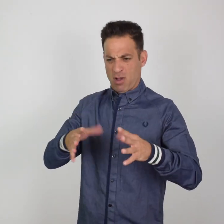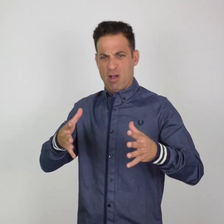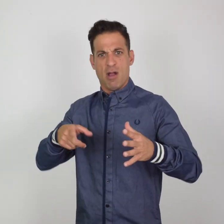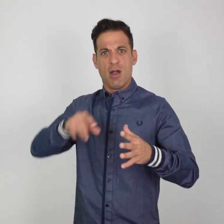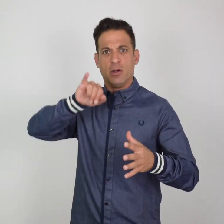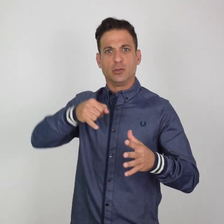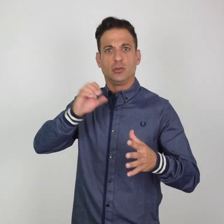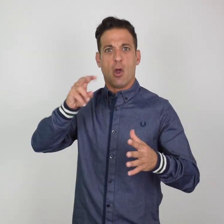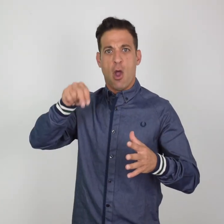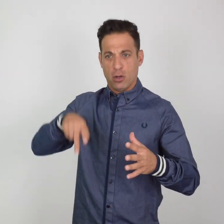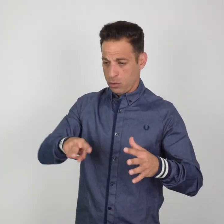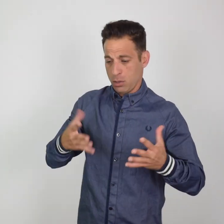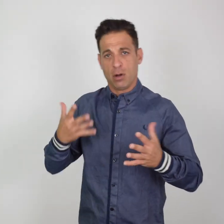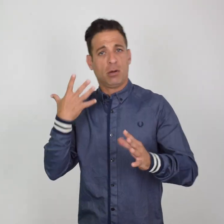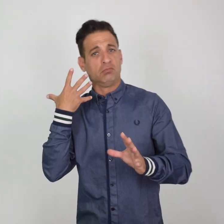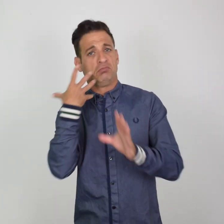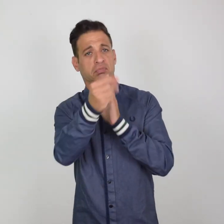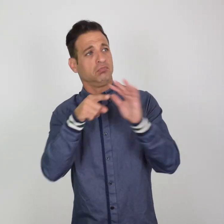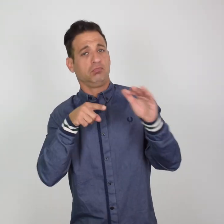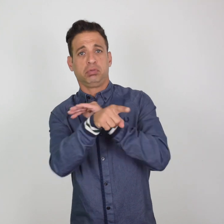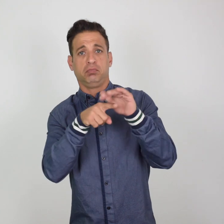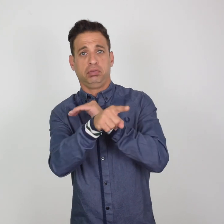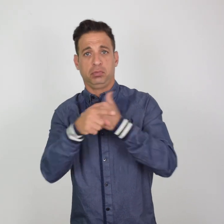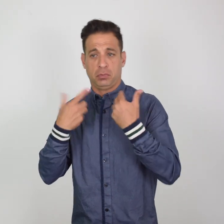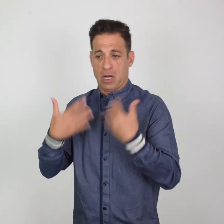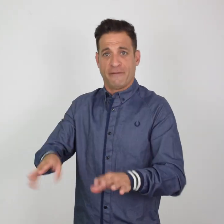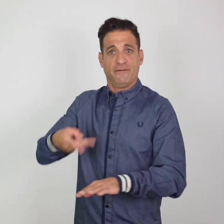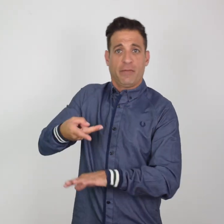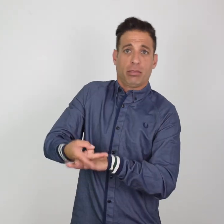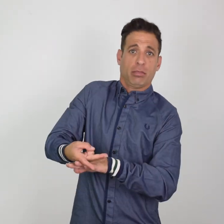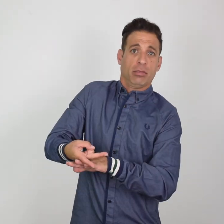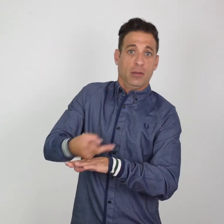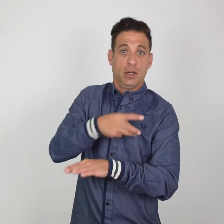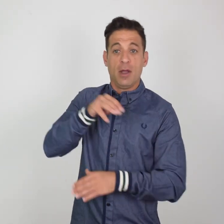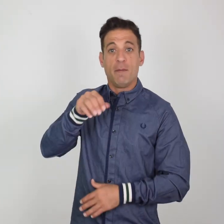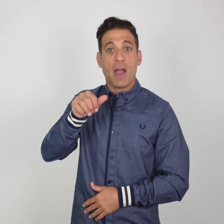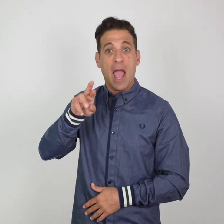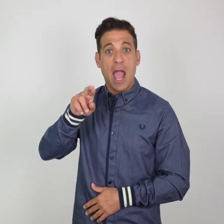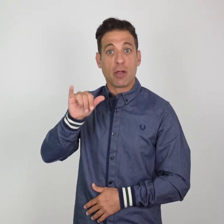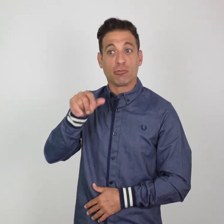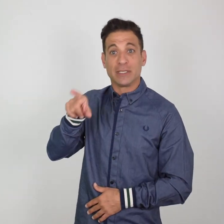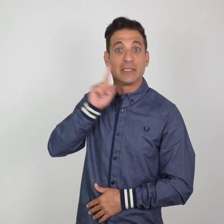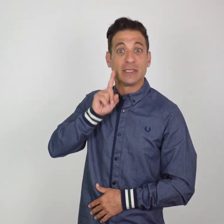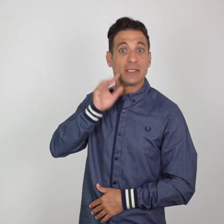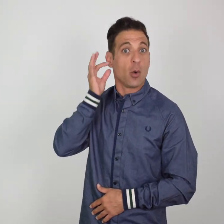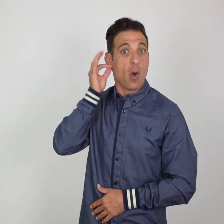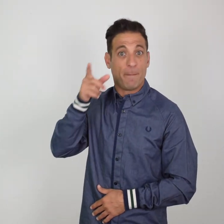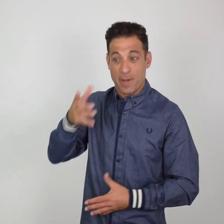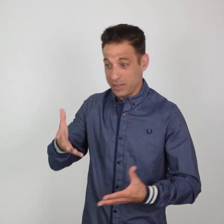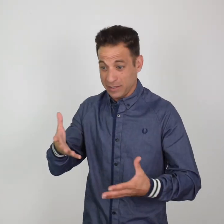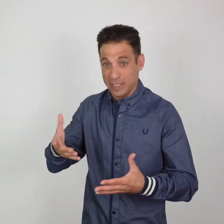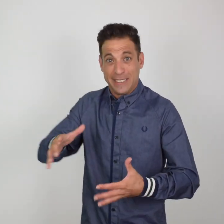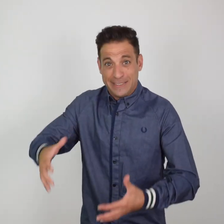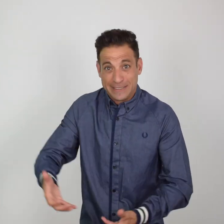injured and Mary took him to a nearby hospital where he was treated